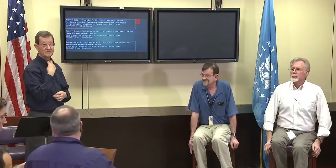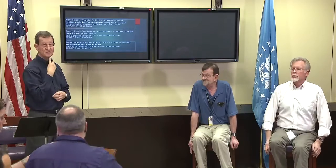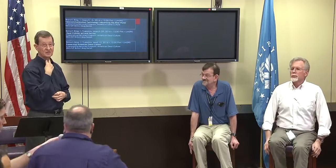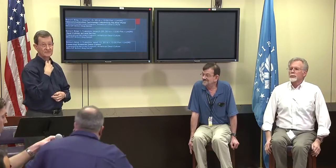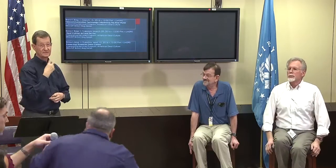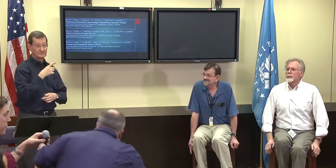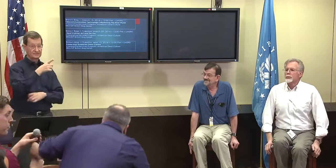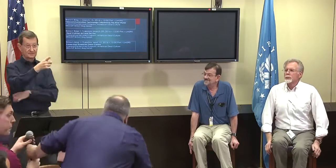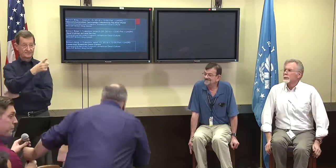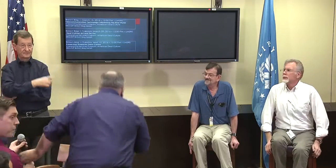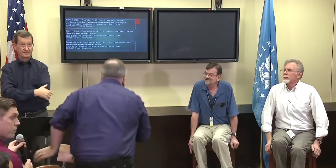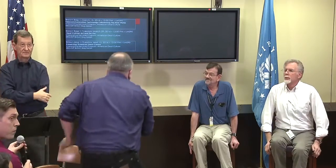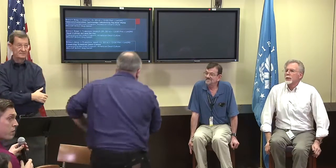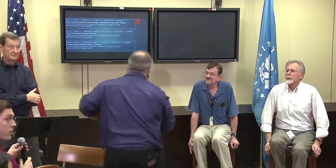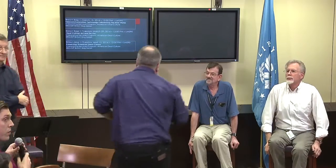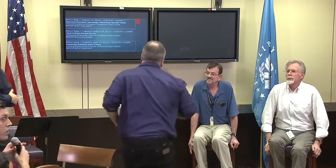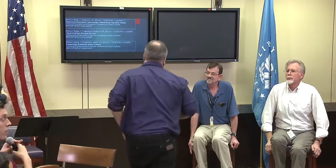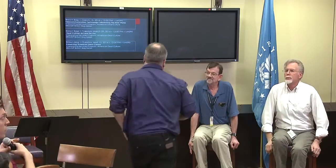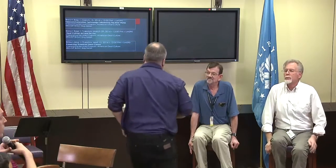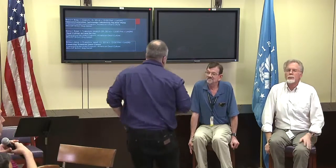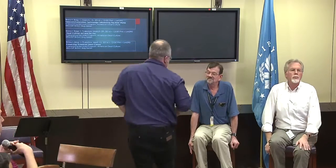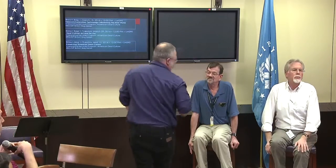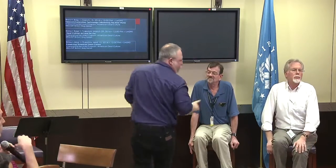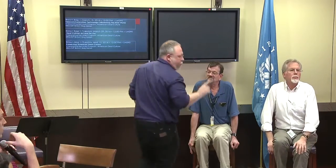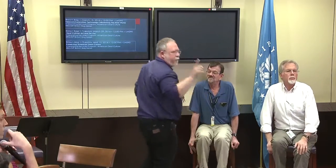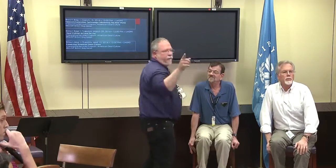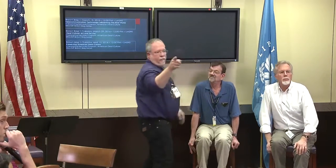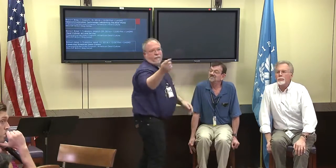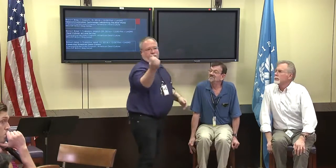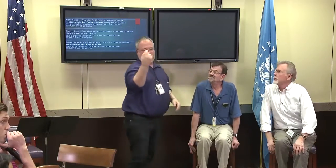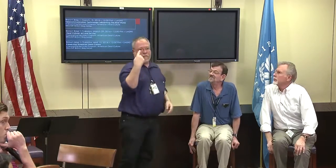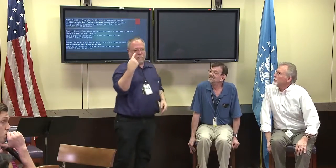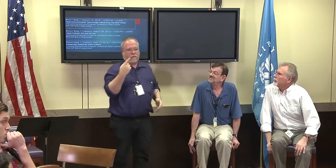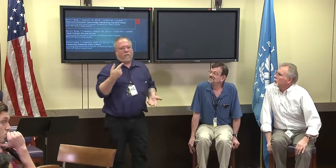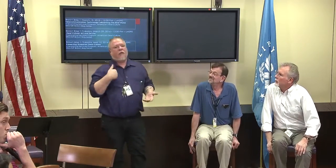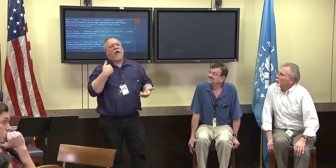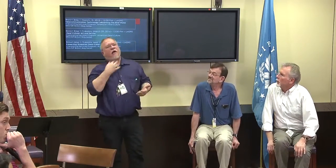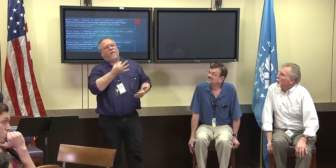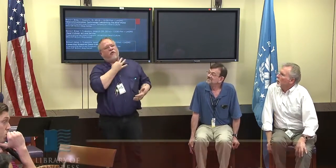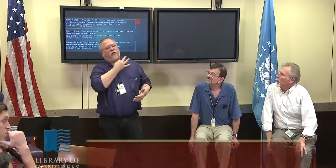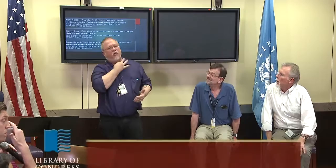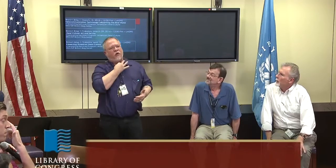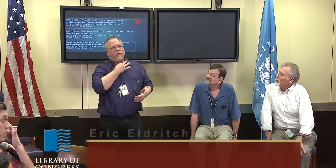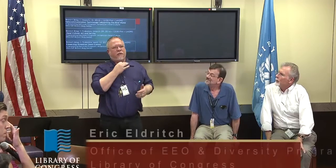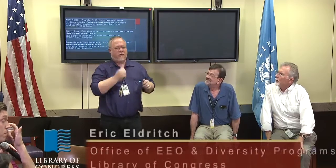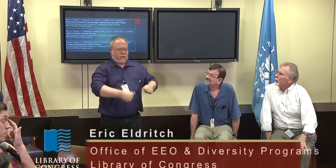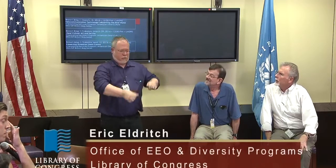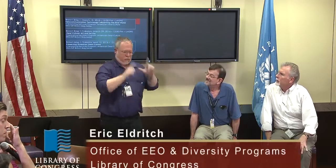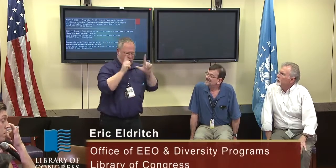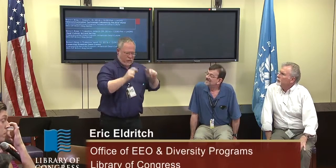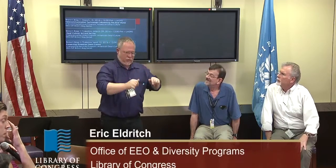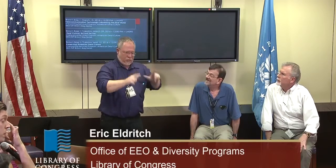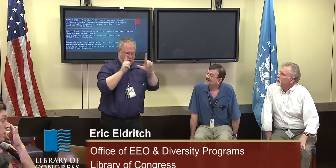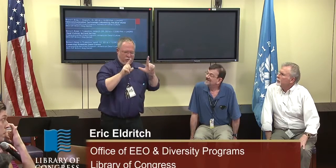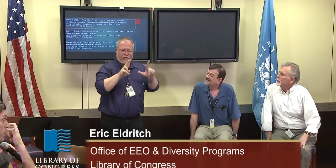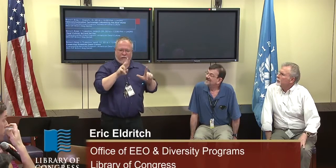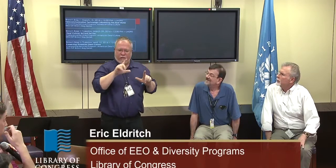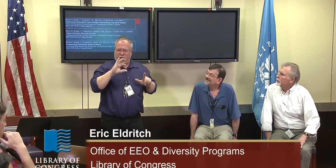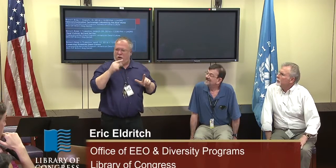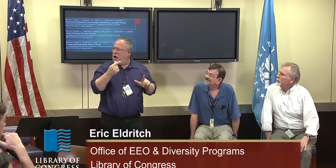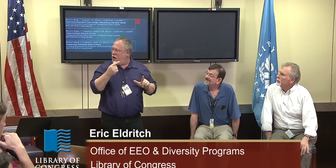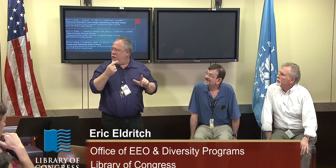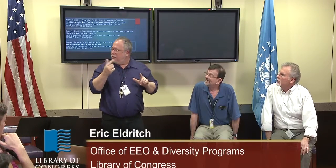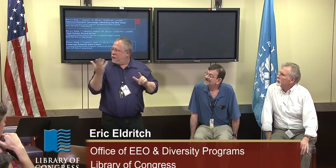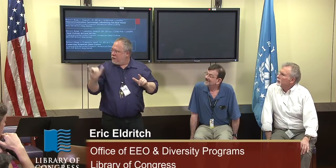Can I ask about the blogging that he was speaking of earlier,